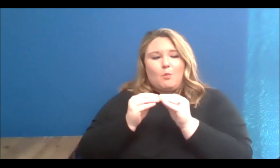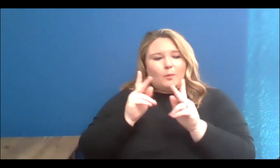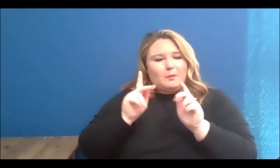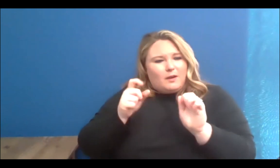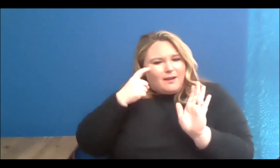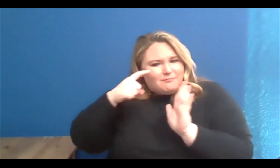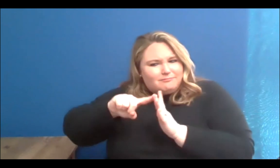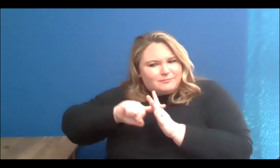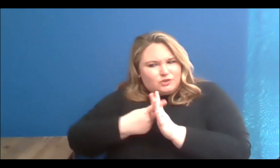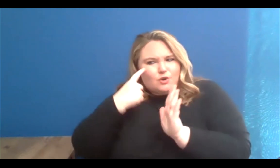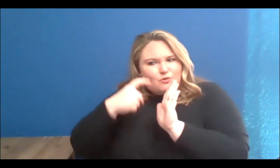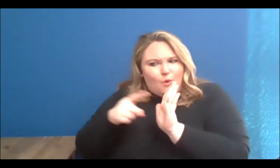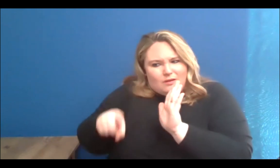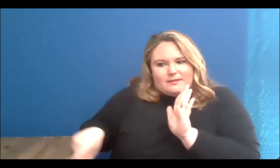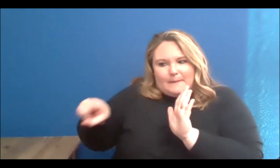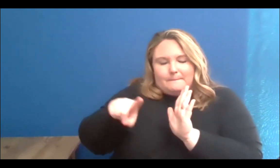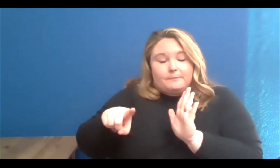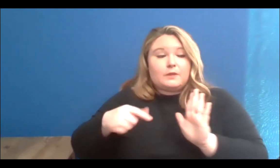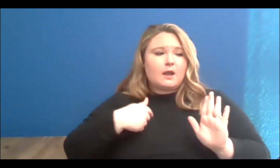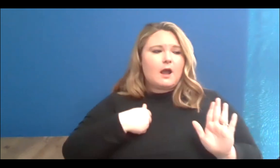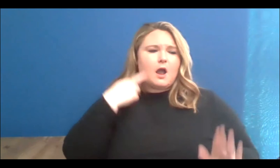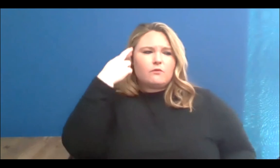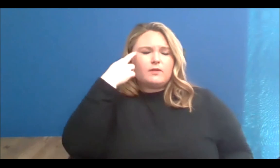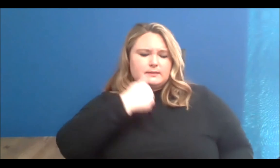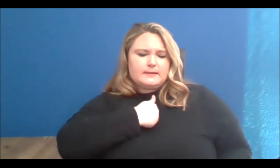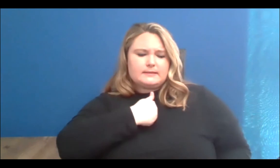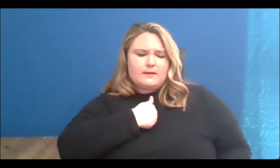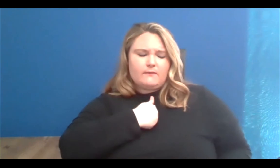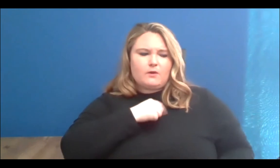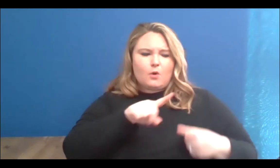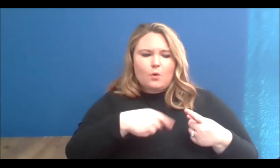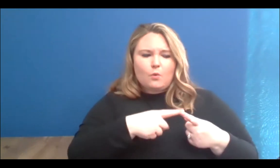noticed in street art myself as well, that a lot of times when you start to do work